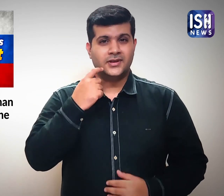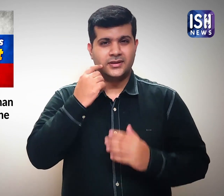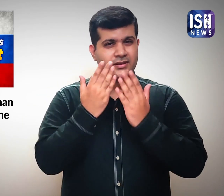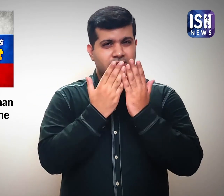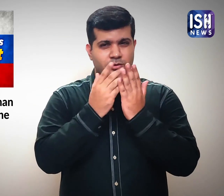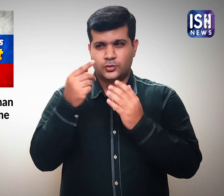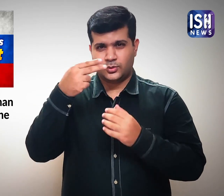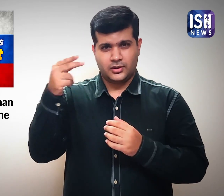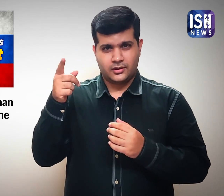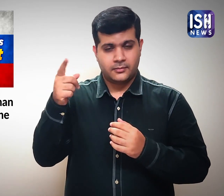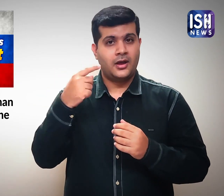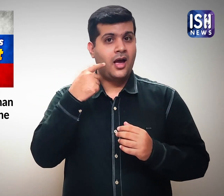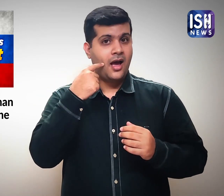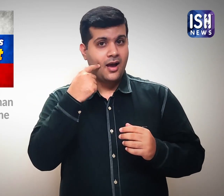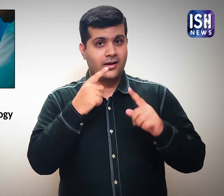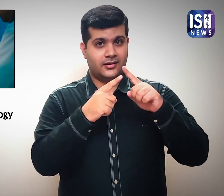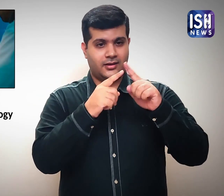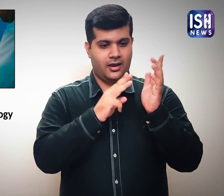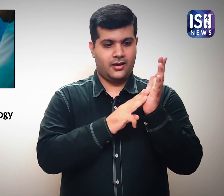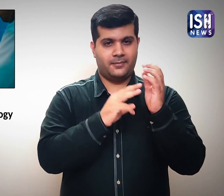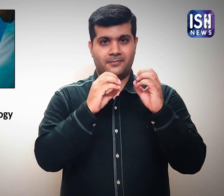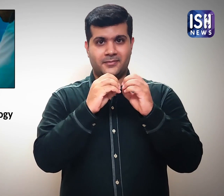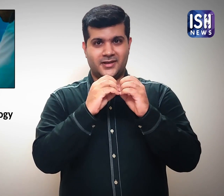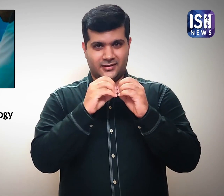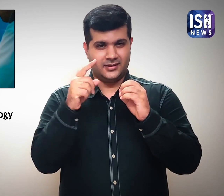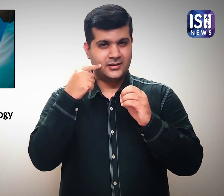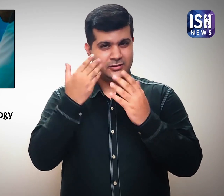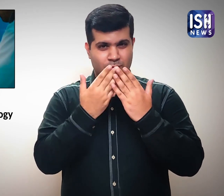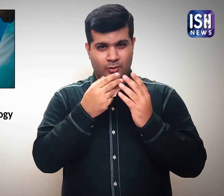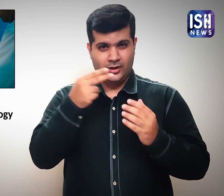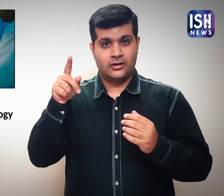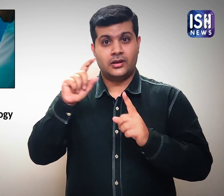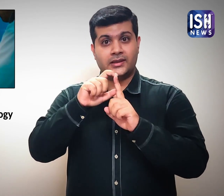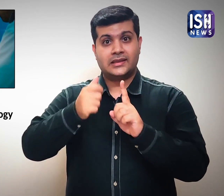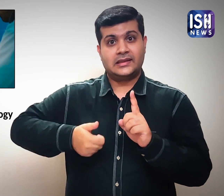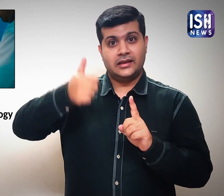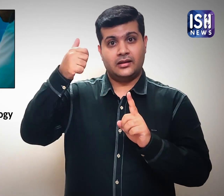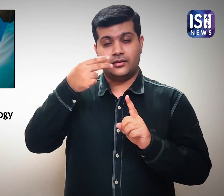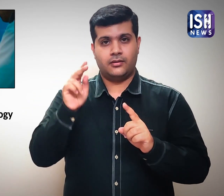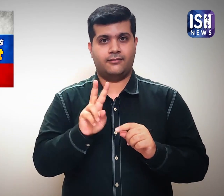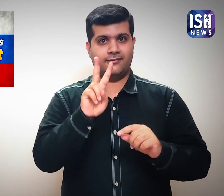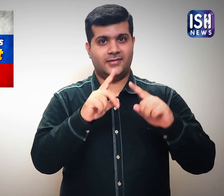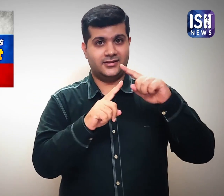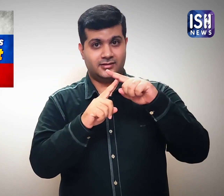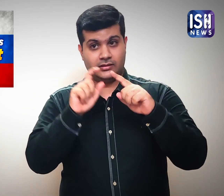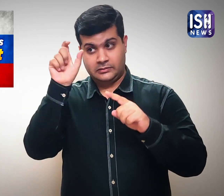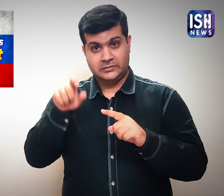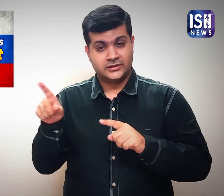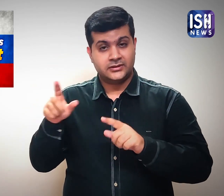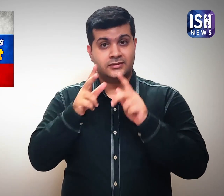The Director of the Institute of Translational Medicine and Biotechnology, Vadim Tarasov said,